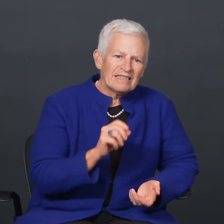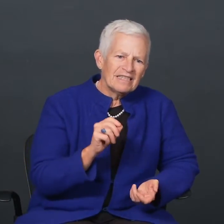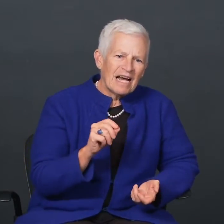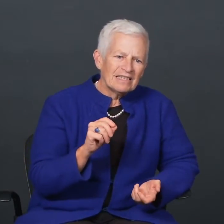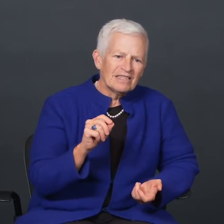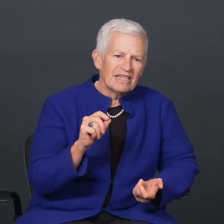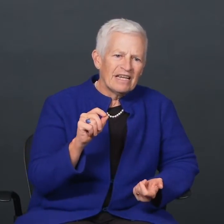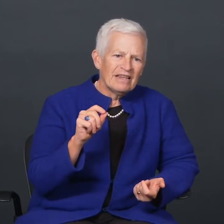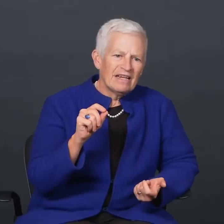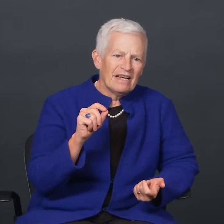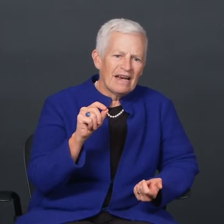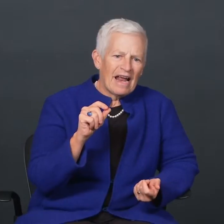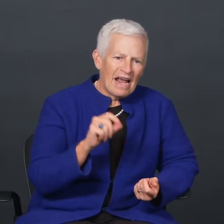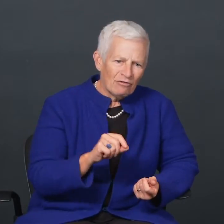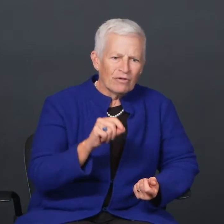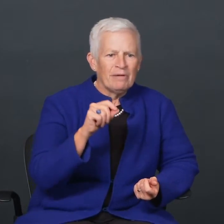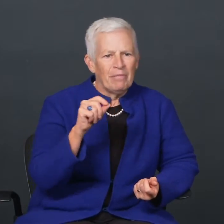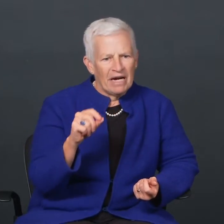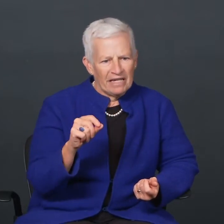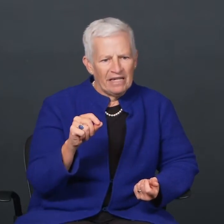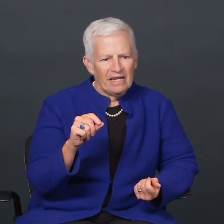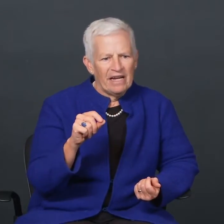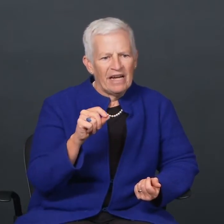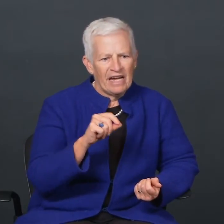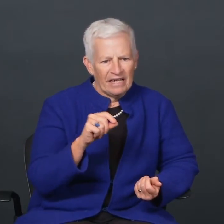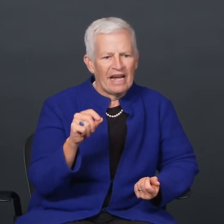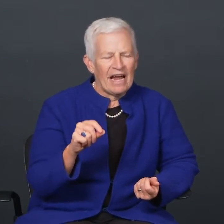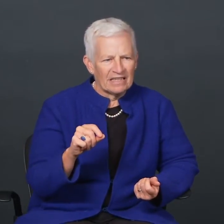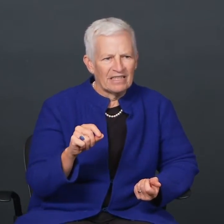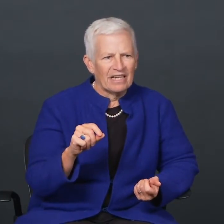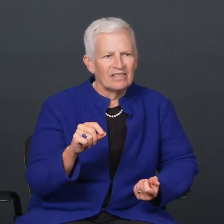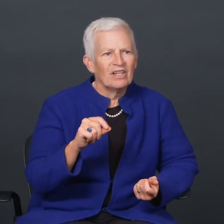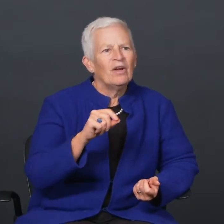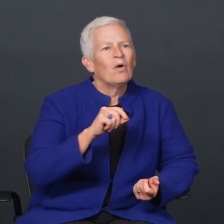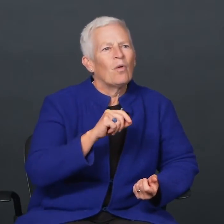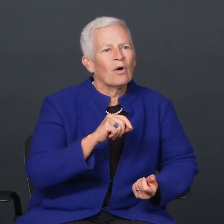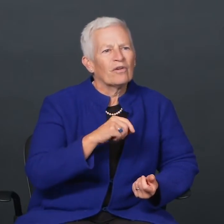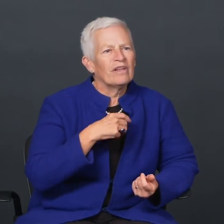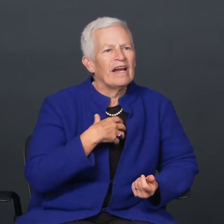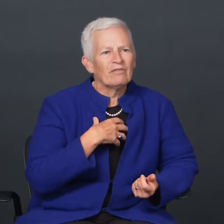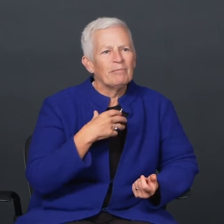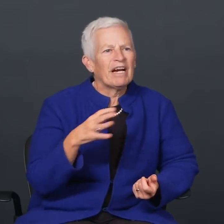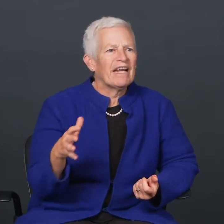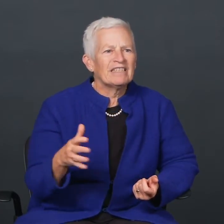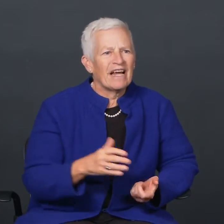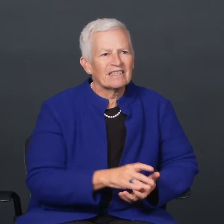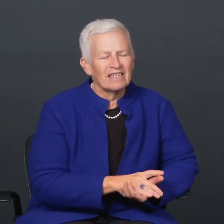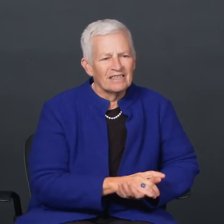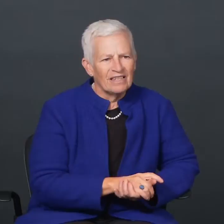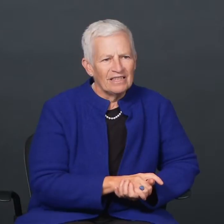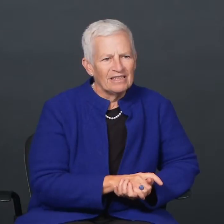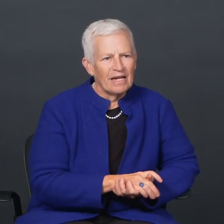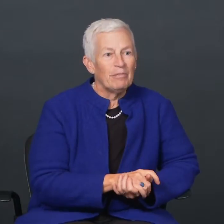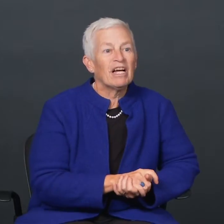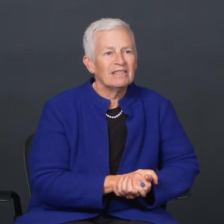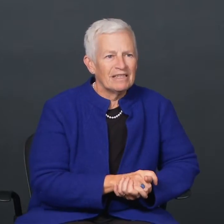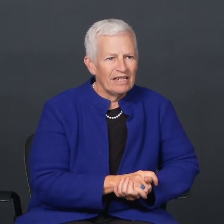And that's not to say that everybody had access, or that everybody has access to this day because